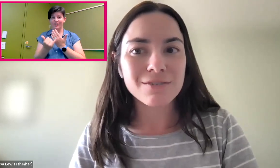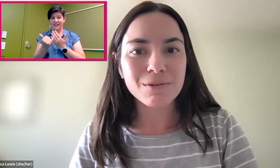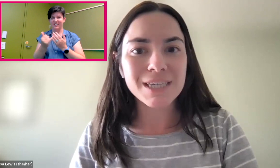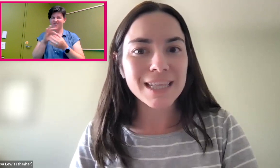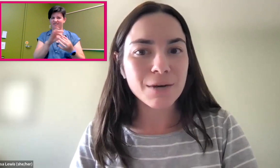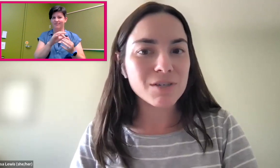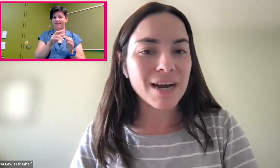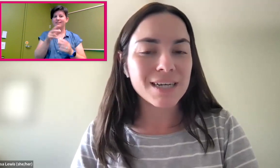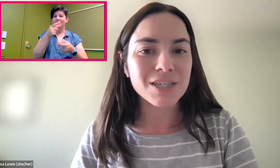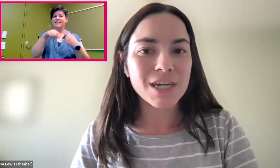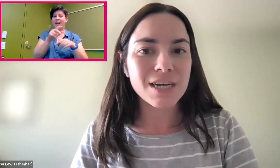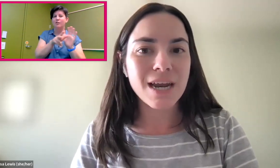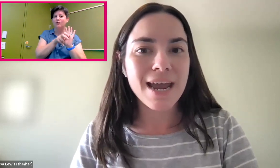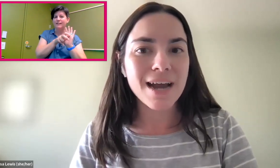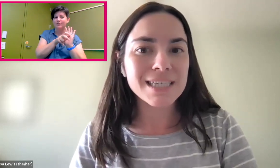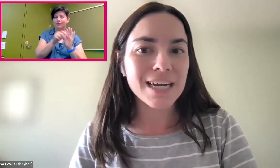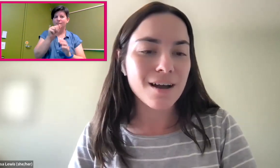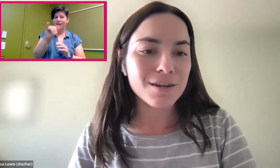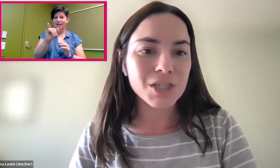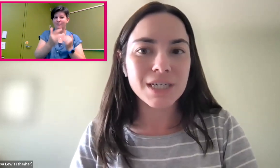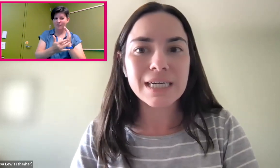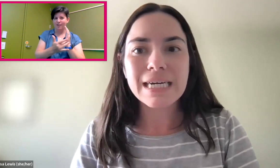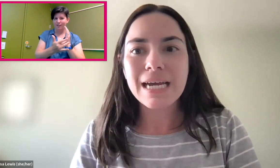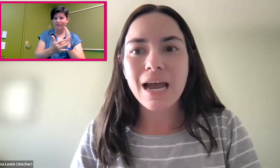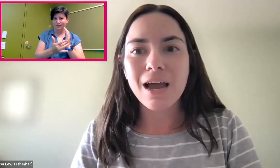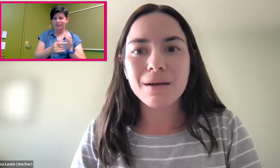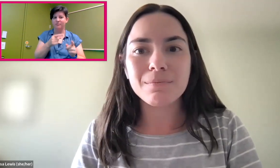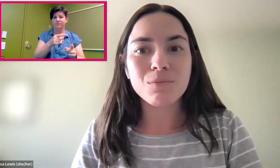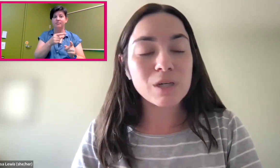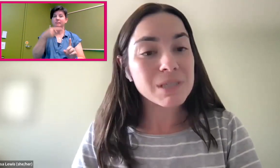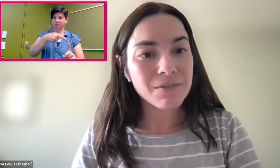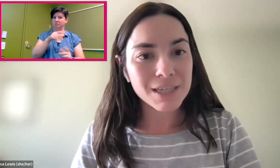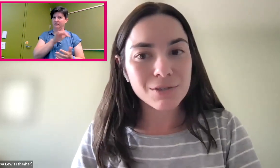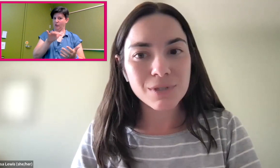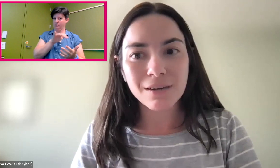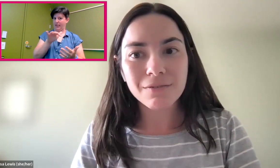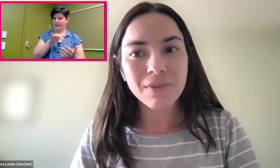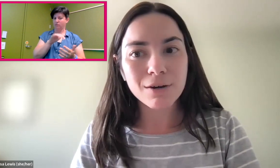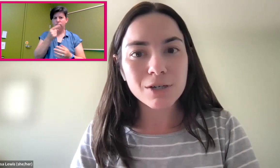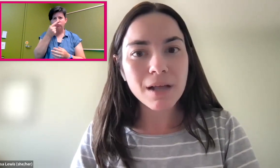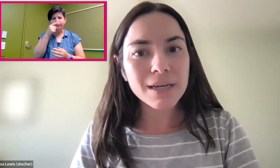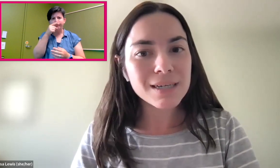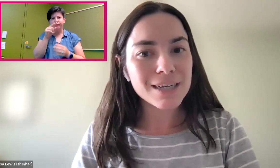around sign language recognition AI technology, more specifically using fingerspelling.